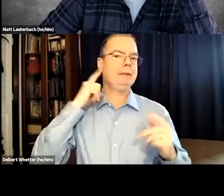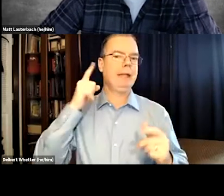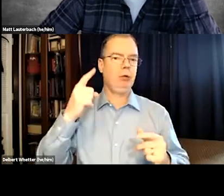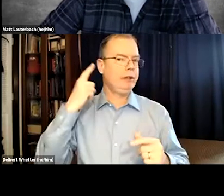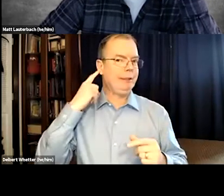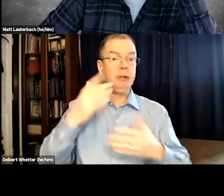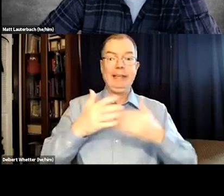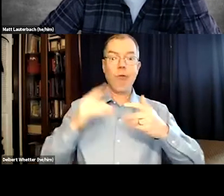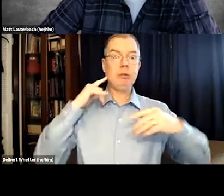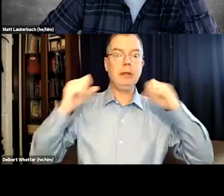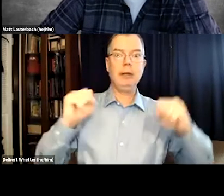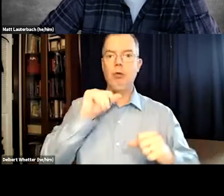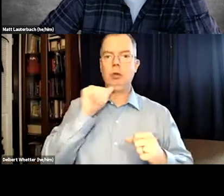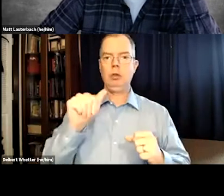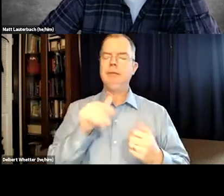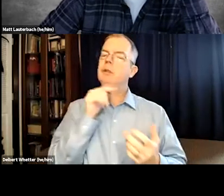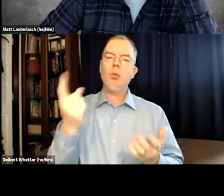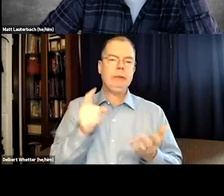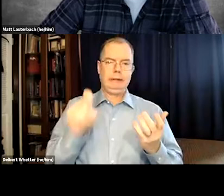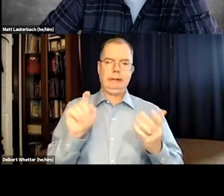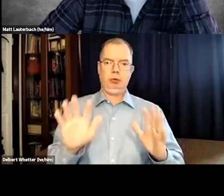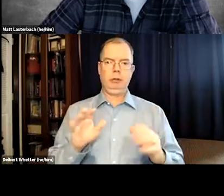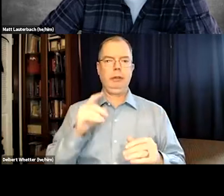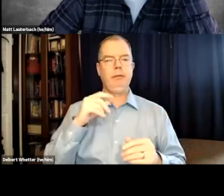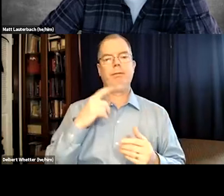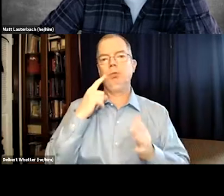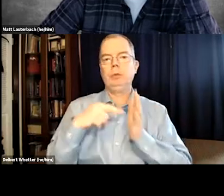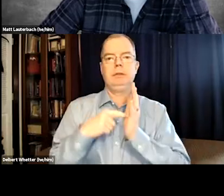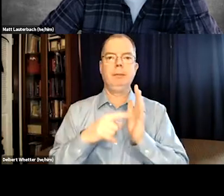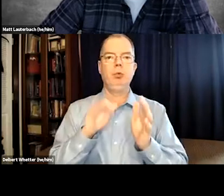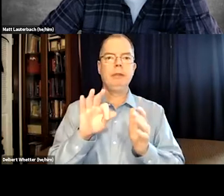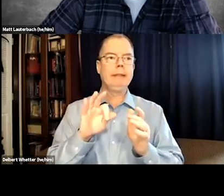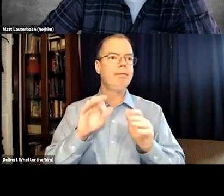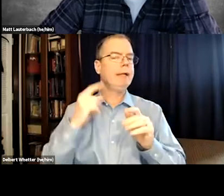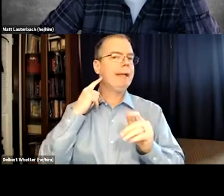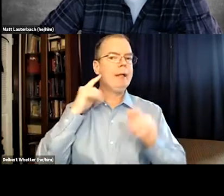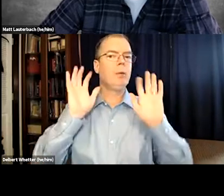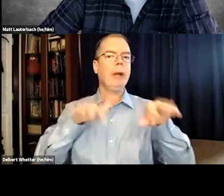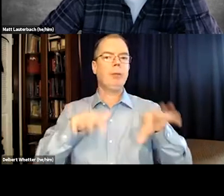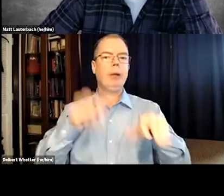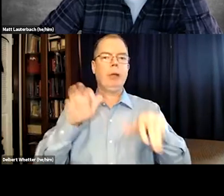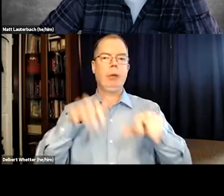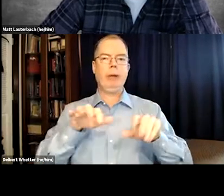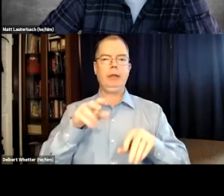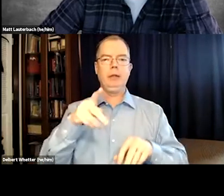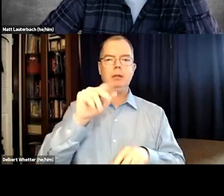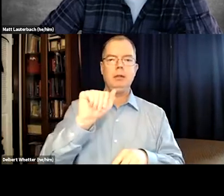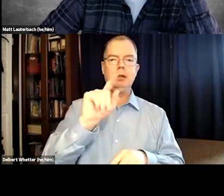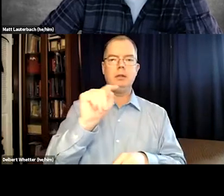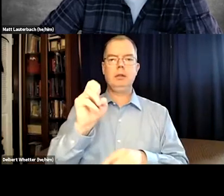But if you caption every single sound you hear, whether it's loud or not, it's not always necessary. For example,